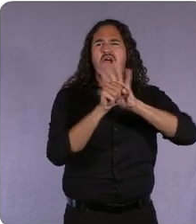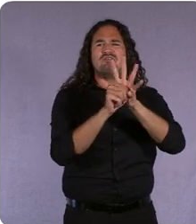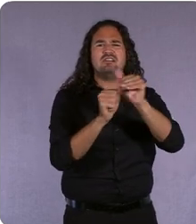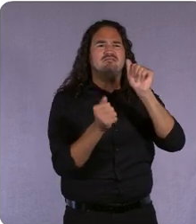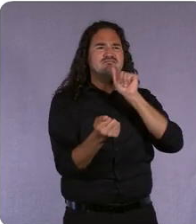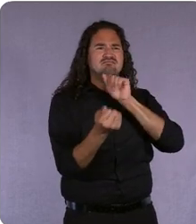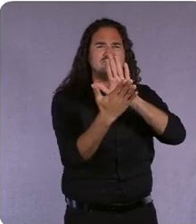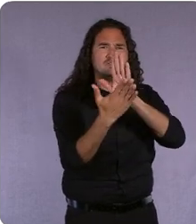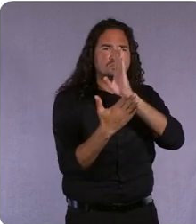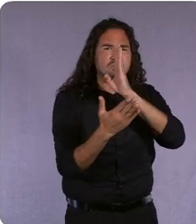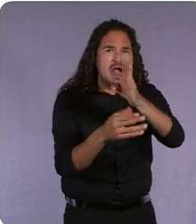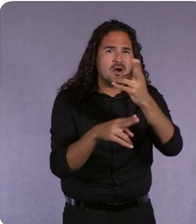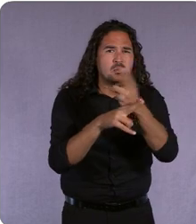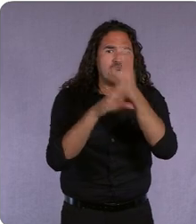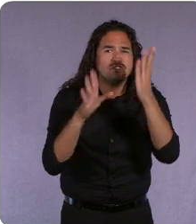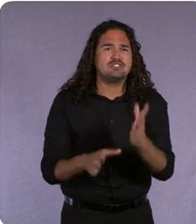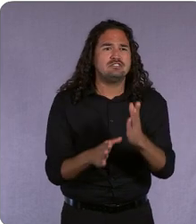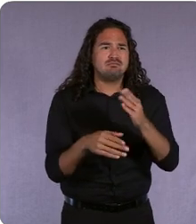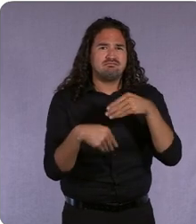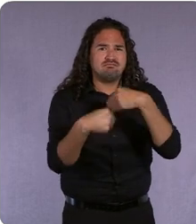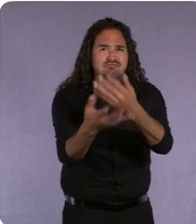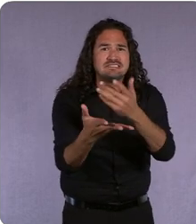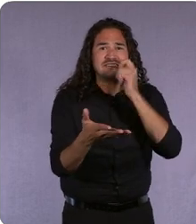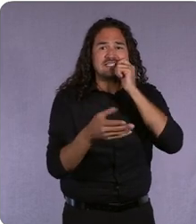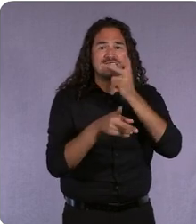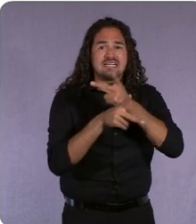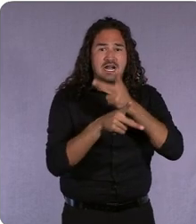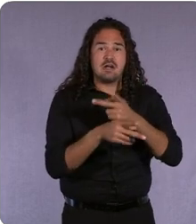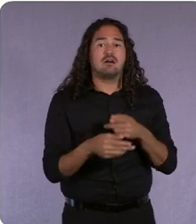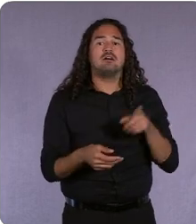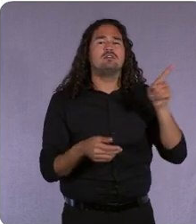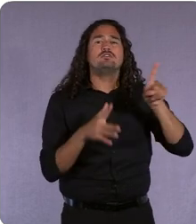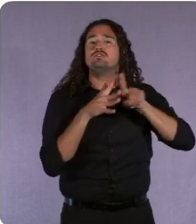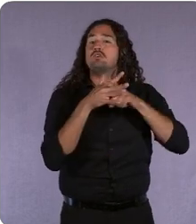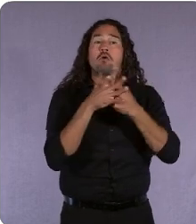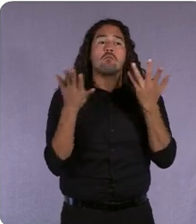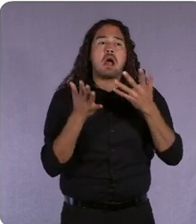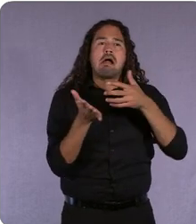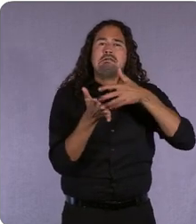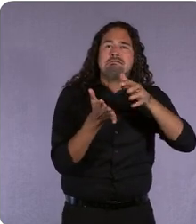but they began as a scrappy Canadian startup looking for a global audience in the crowded